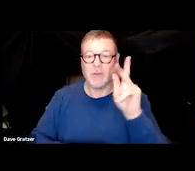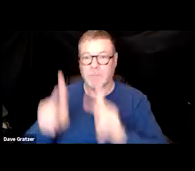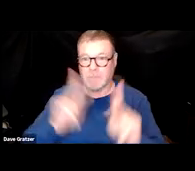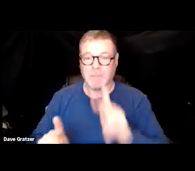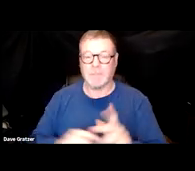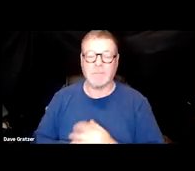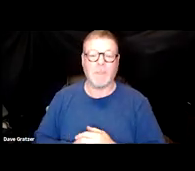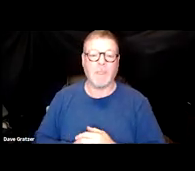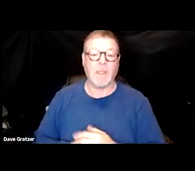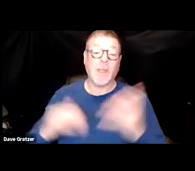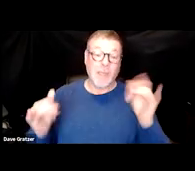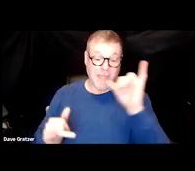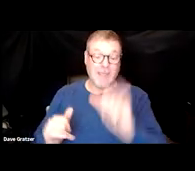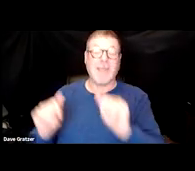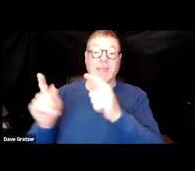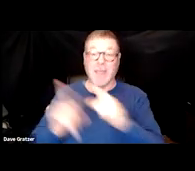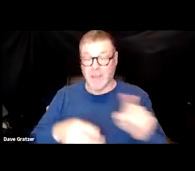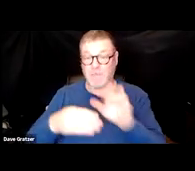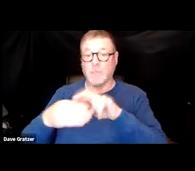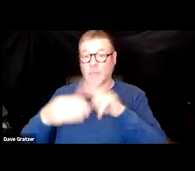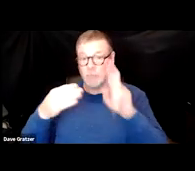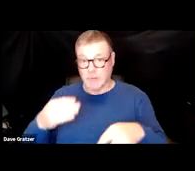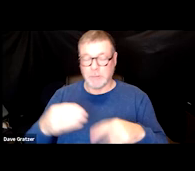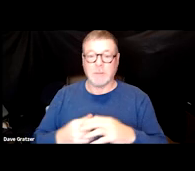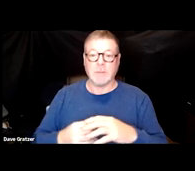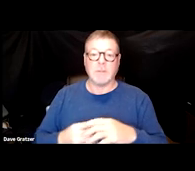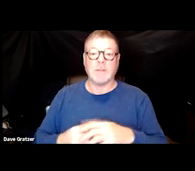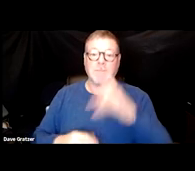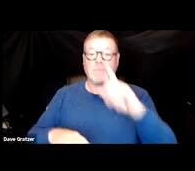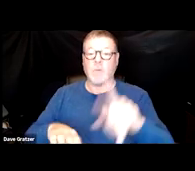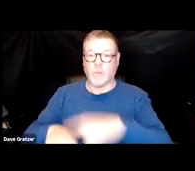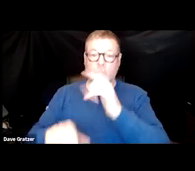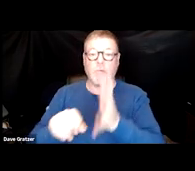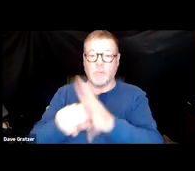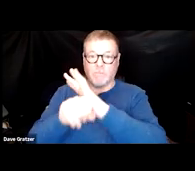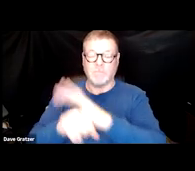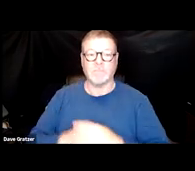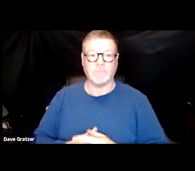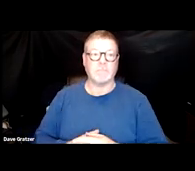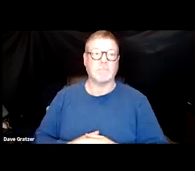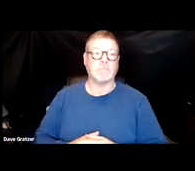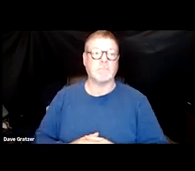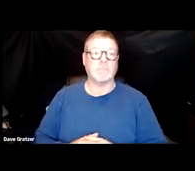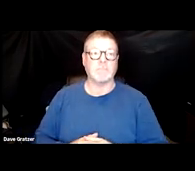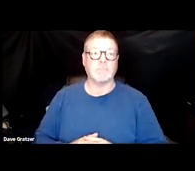So this can happen too as a consequence of long COVID. All right,